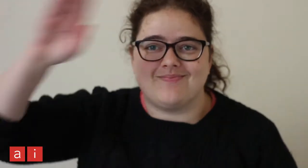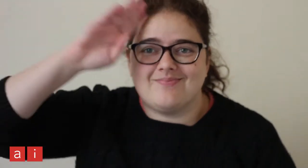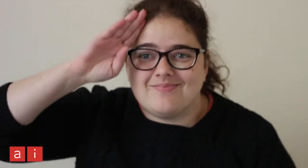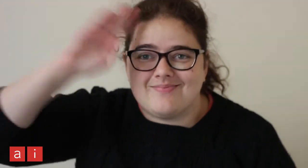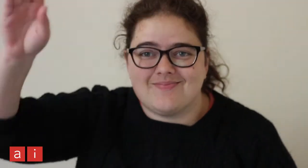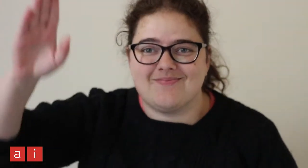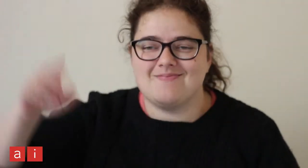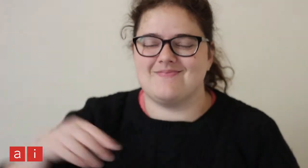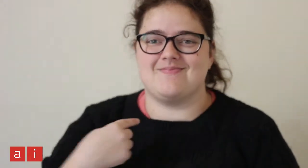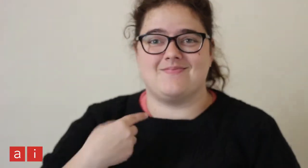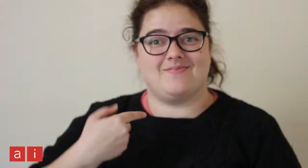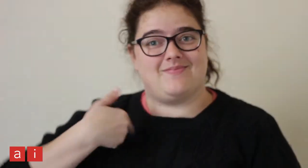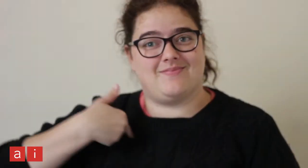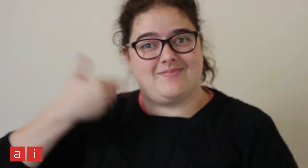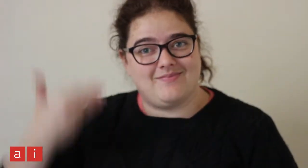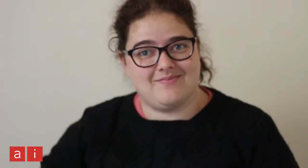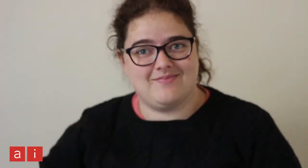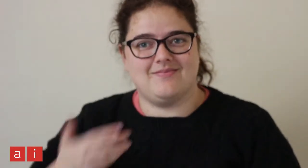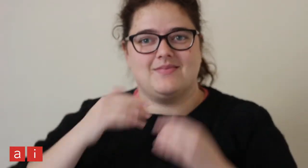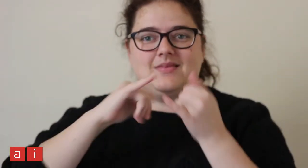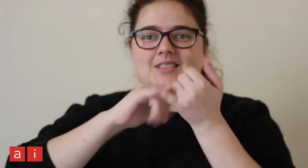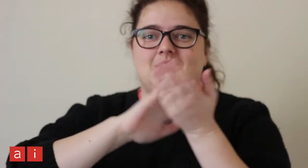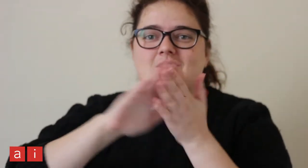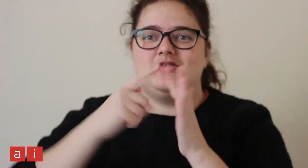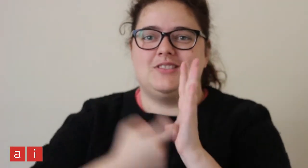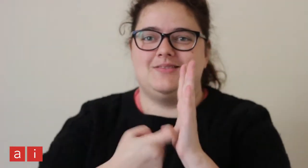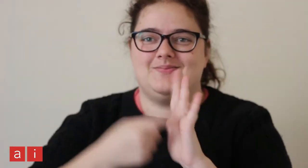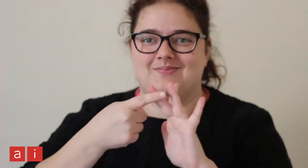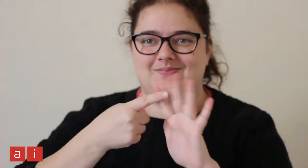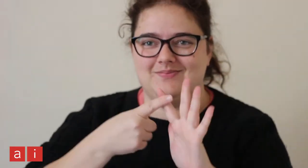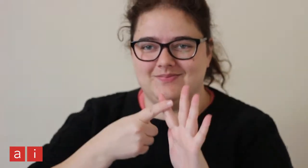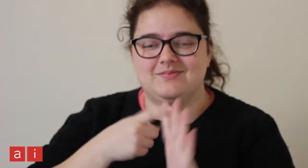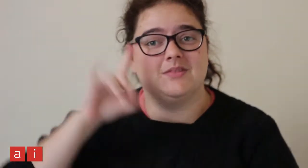Hello! I'm Sherrie, and this is my sign name.